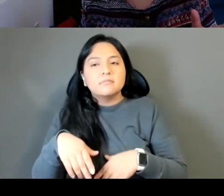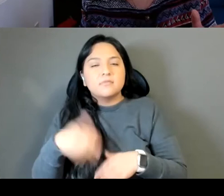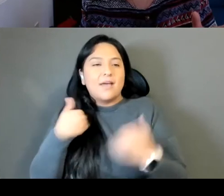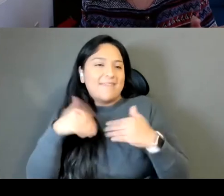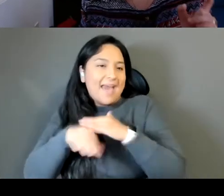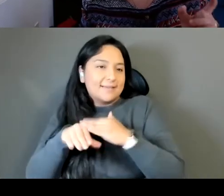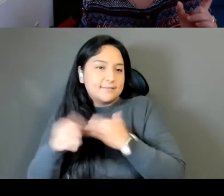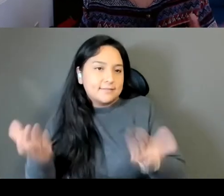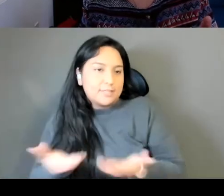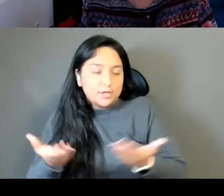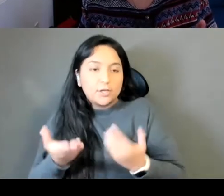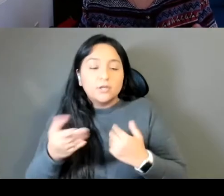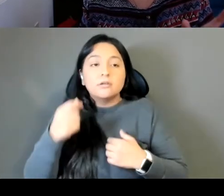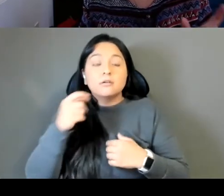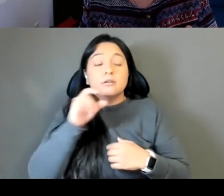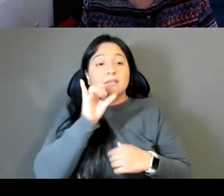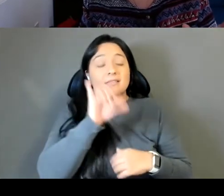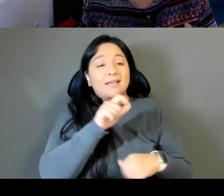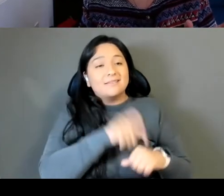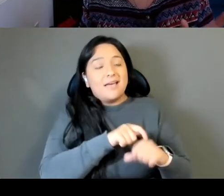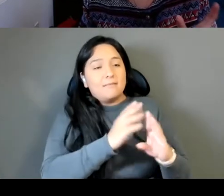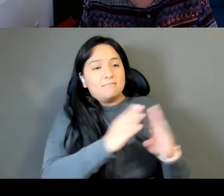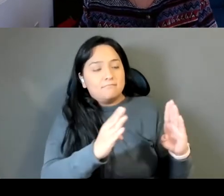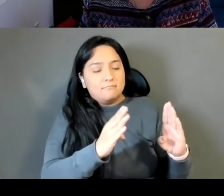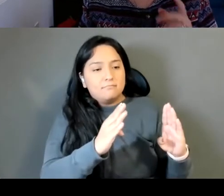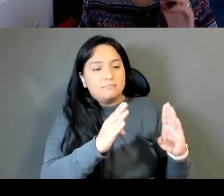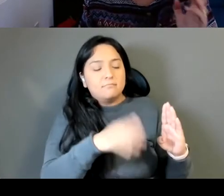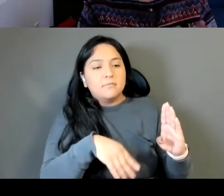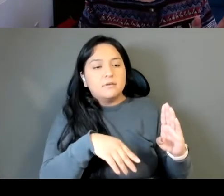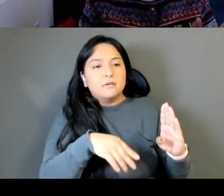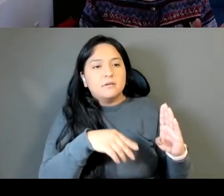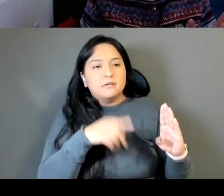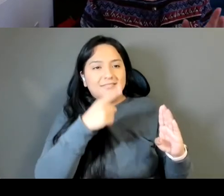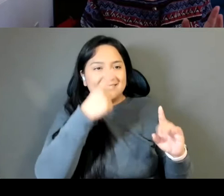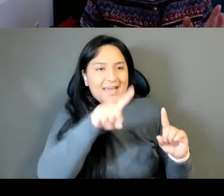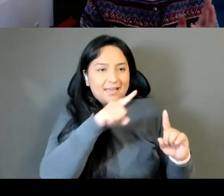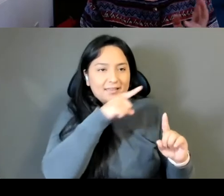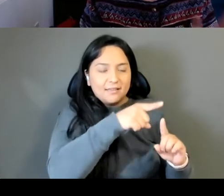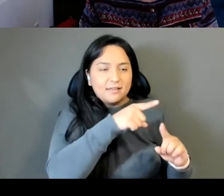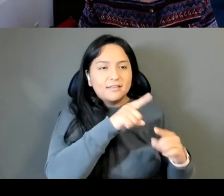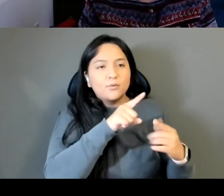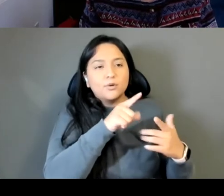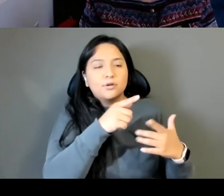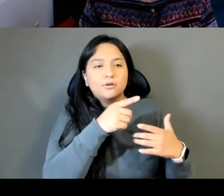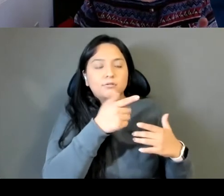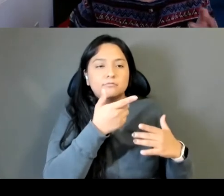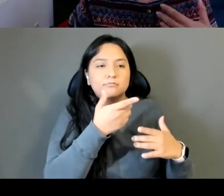Thailand I actually needed to access the archive in the United States, in order to read what had happened.